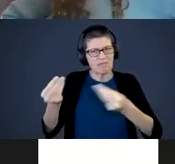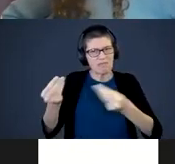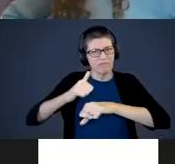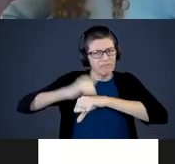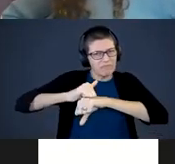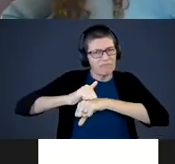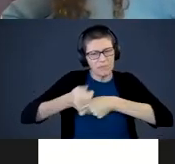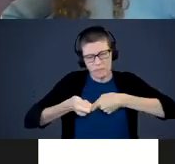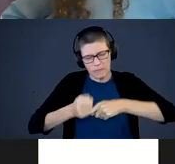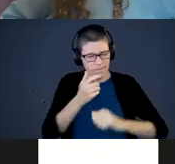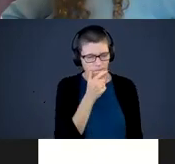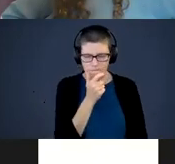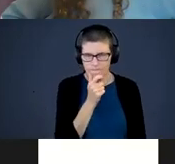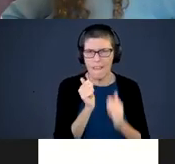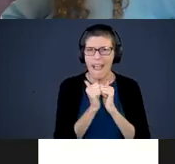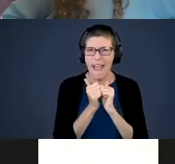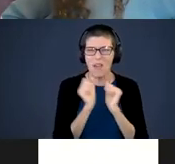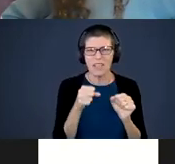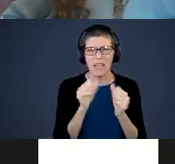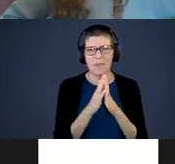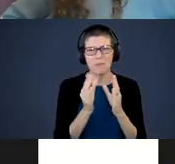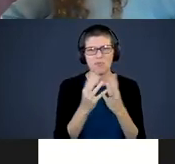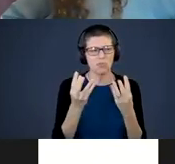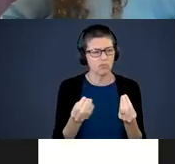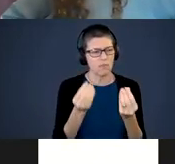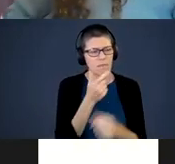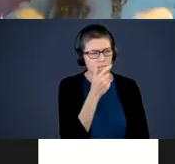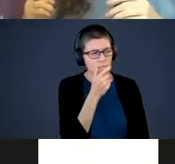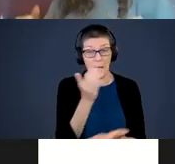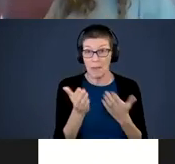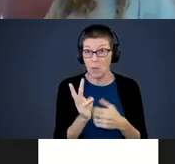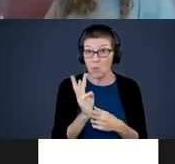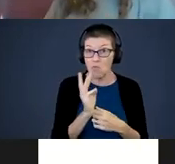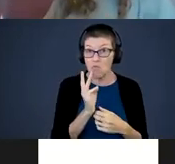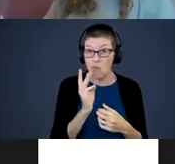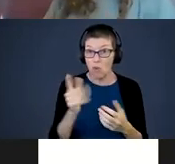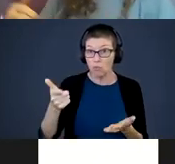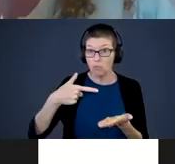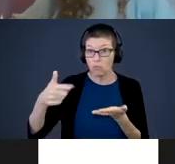we can do to soften up the dirt. Maybe if we put some water. Do you think water will help?” Wait